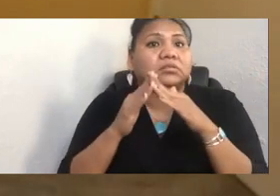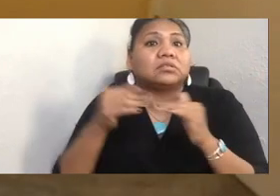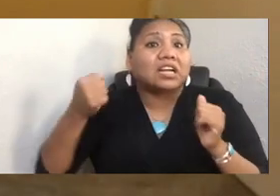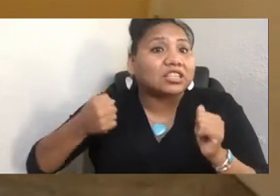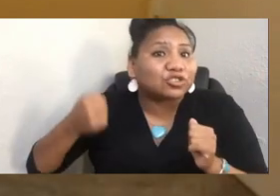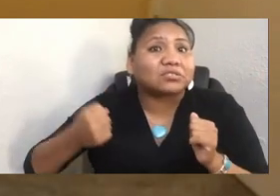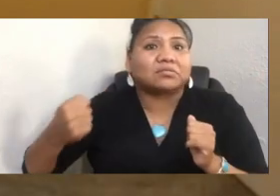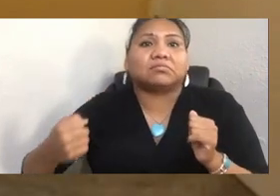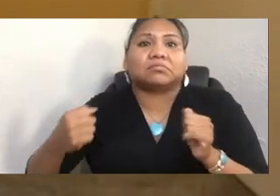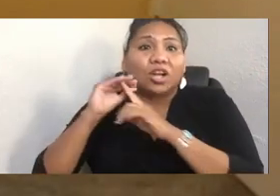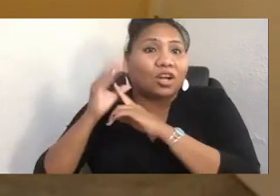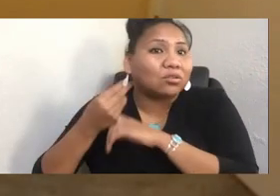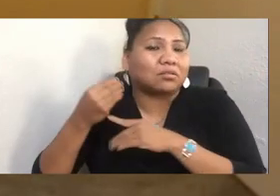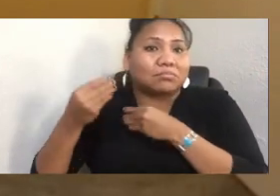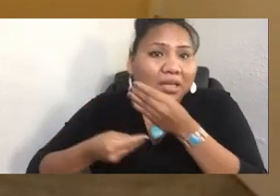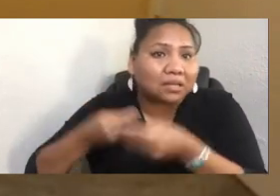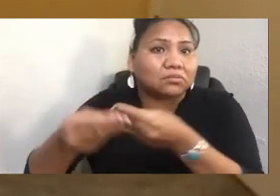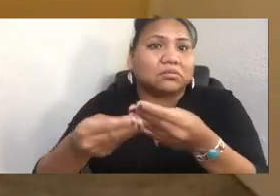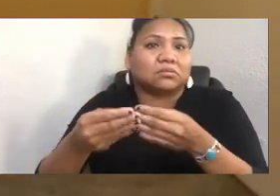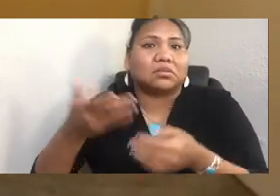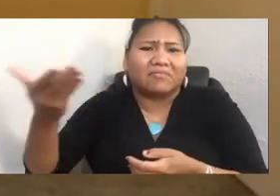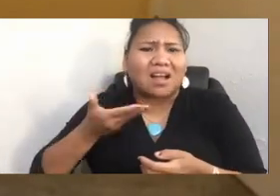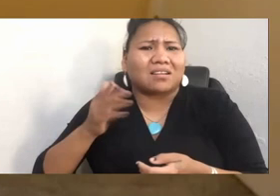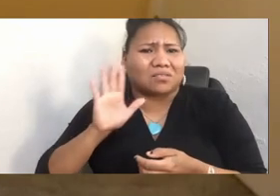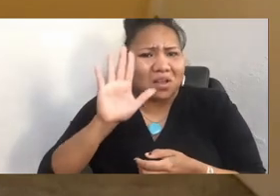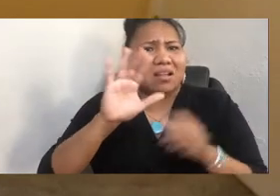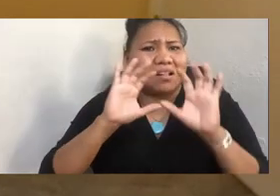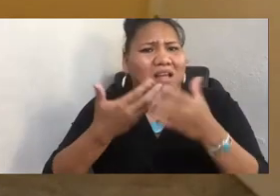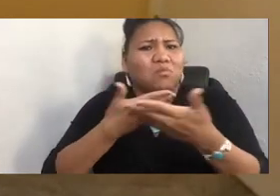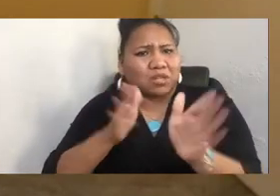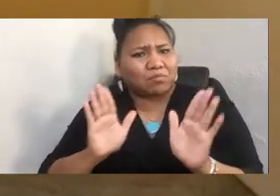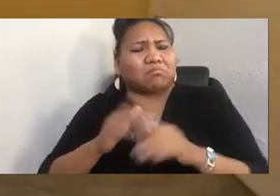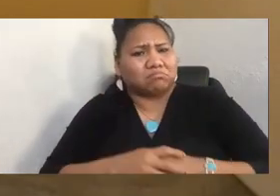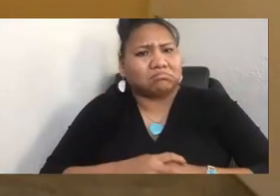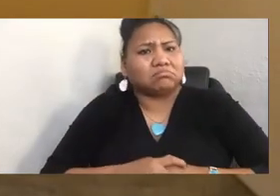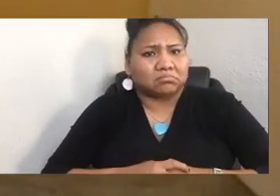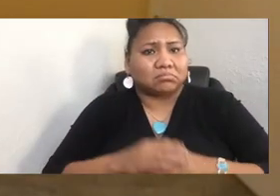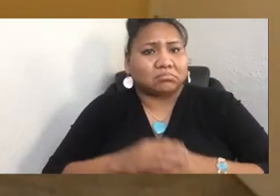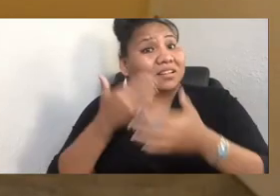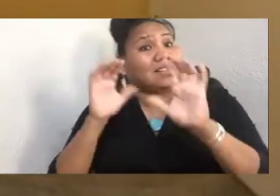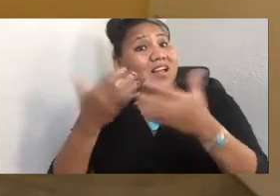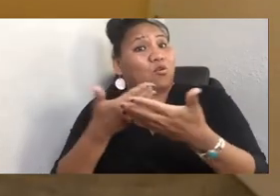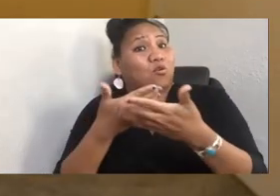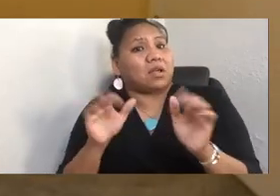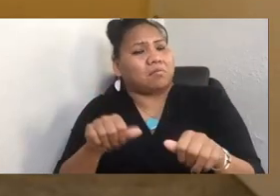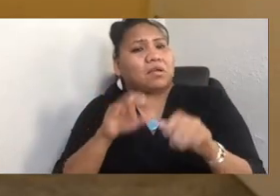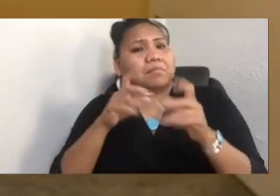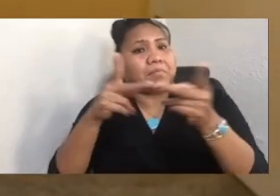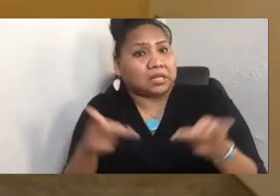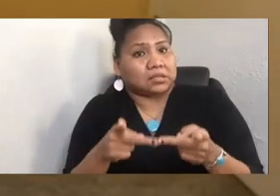invite them into the classroom. The classroom can be a space for indigenous knowledge systems.